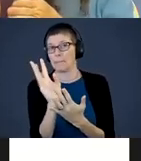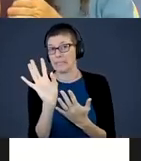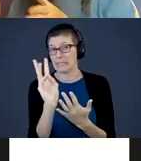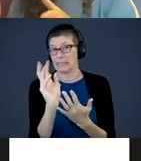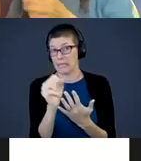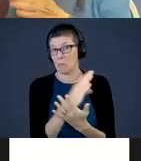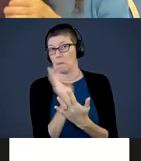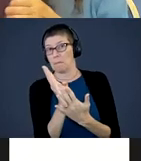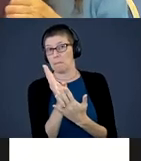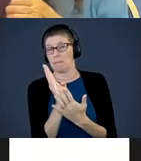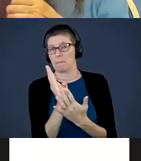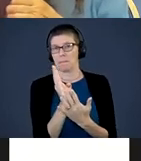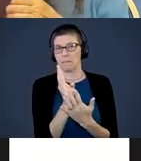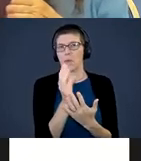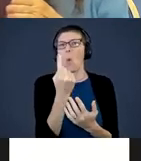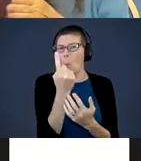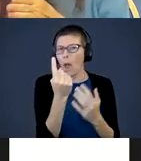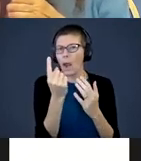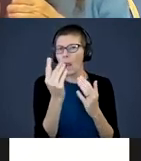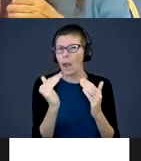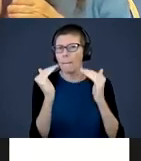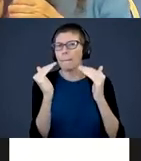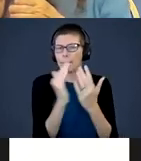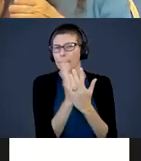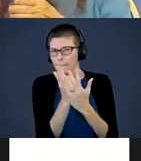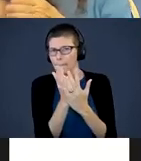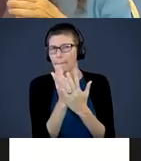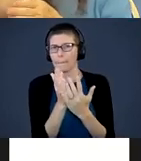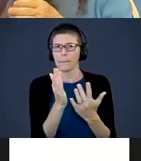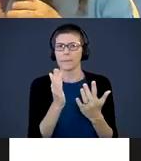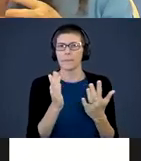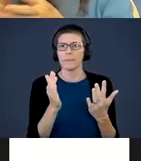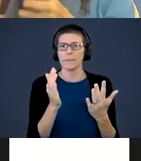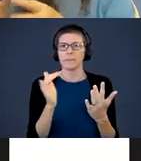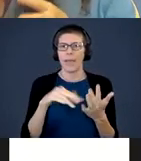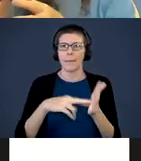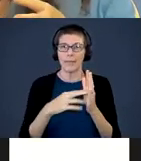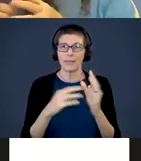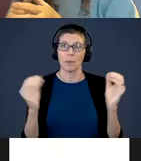Let’s just bump up on level and that’s many more words, that many more sentences,